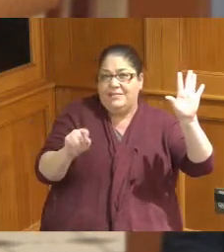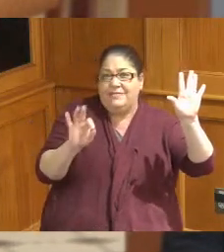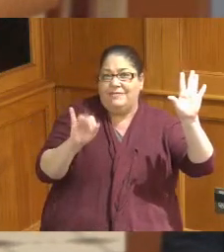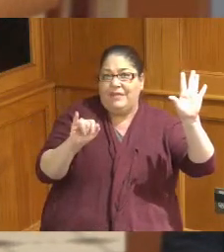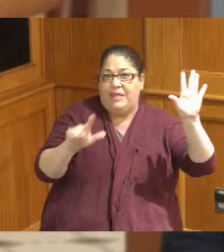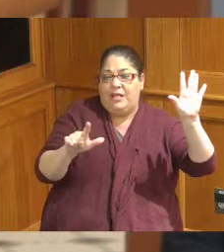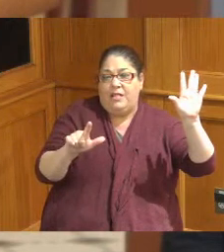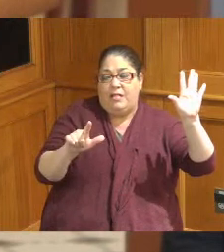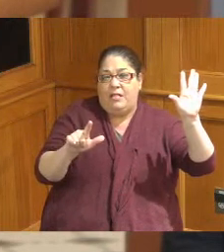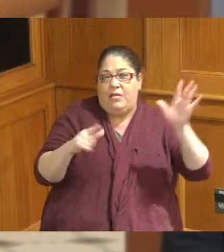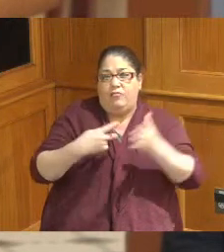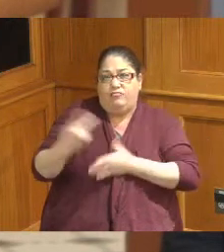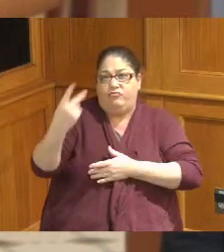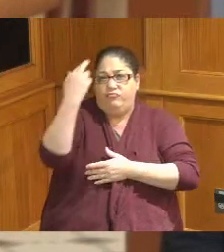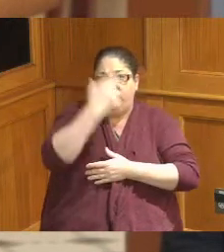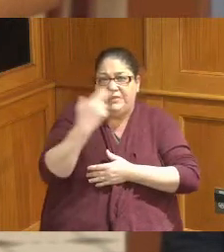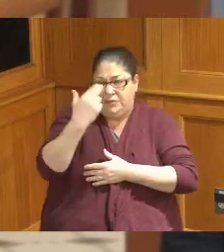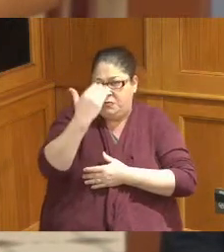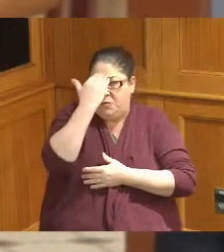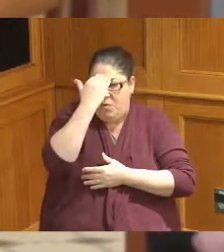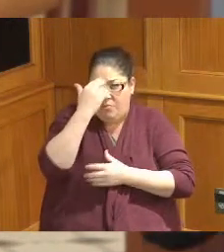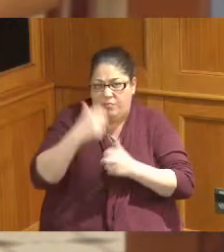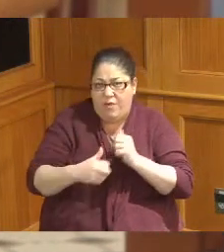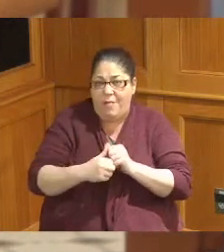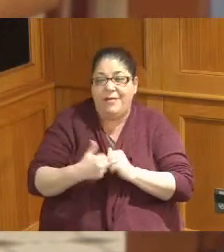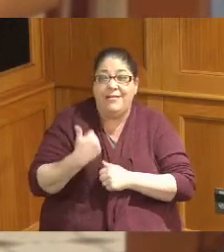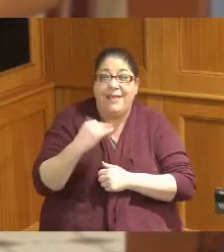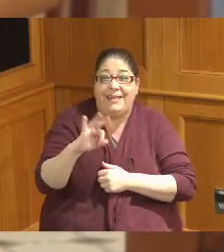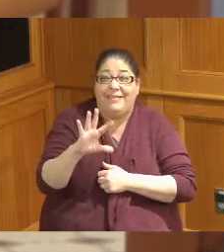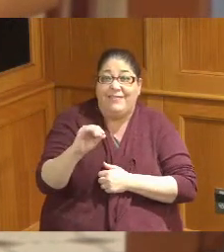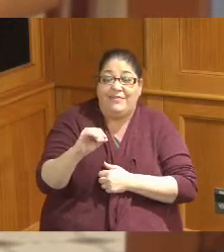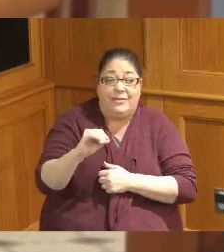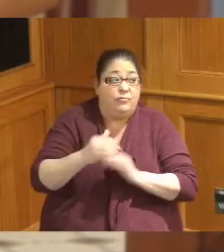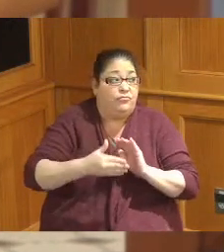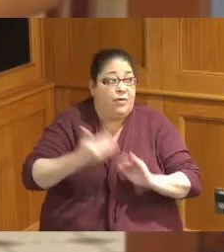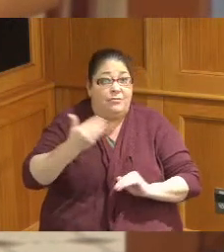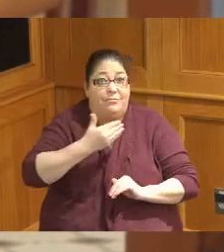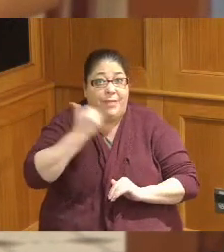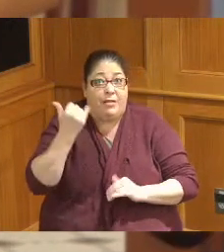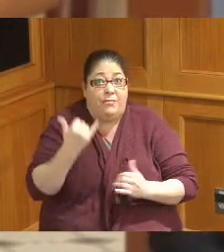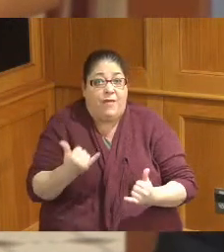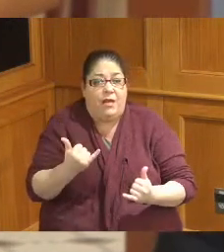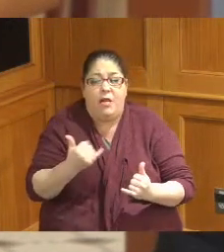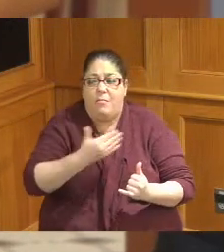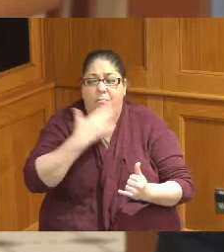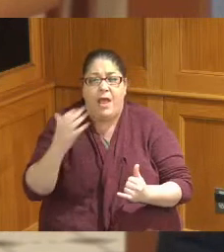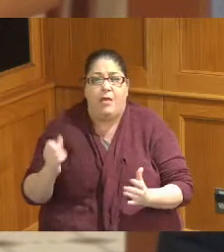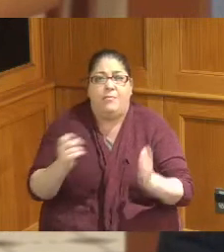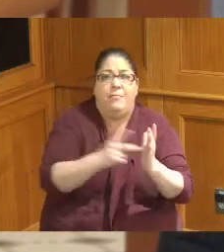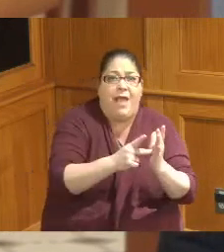Transformers that we know or from the 1950s and they were being replaced for a reason but that's